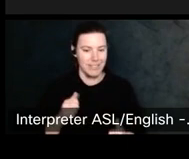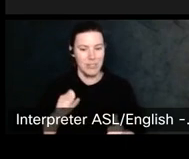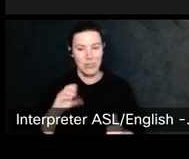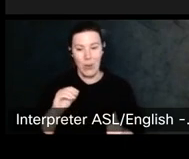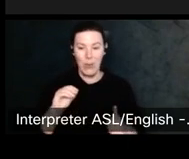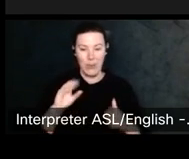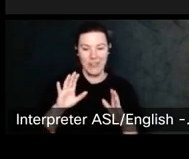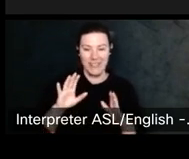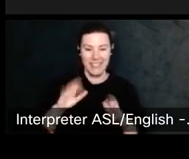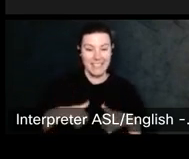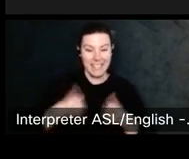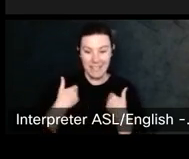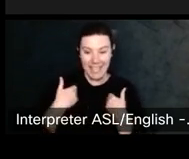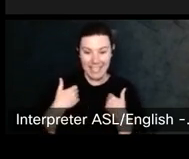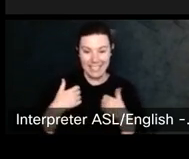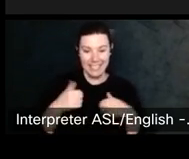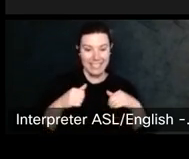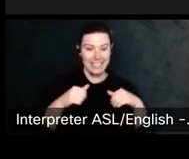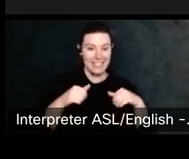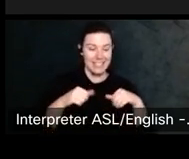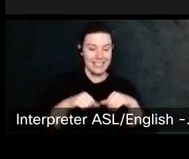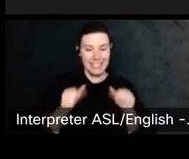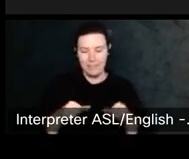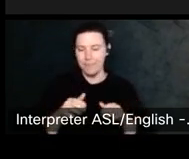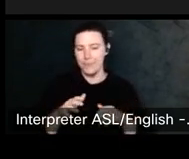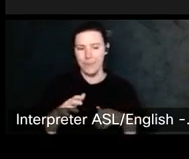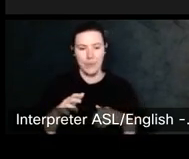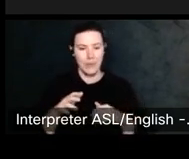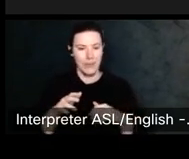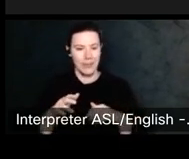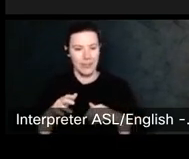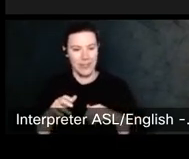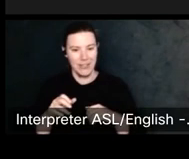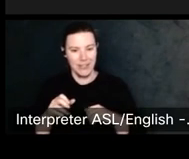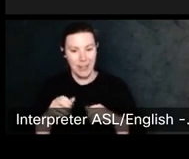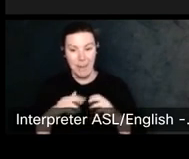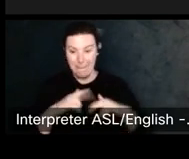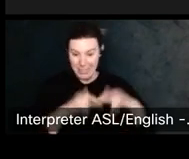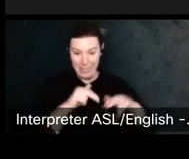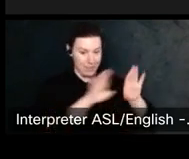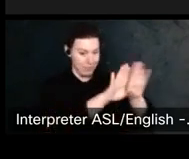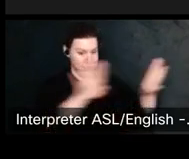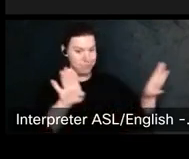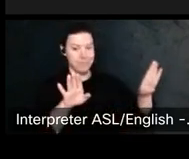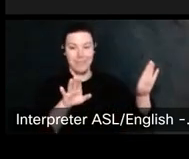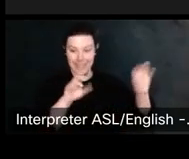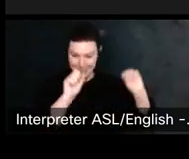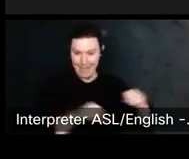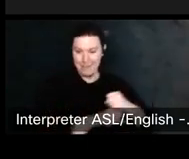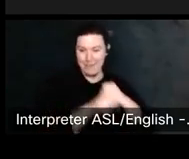By or living, living, living gardens, I should say are not protected as sculptures next slide please.